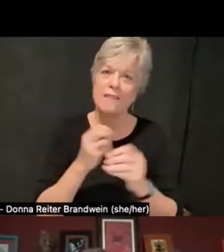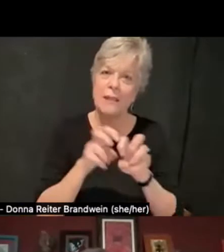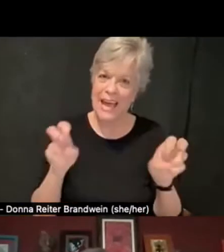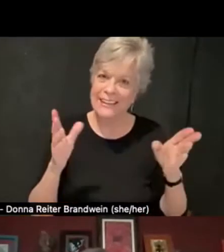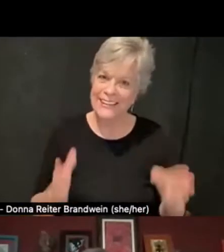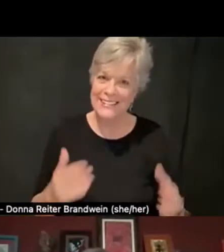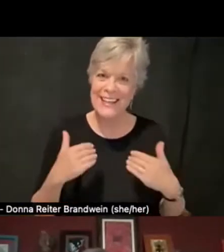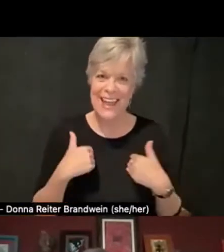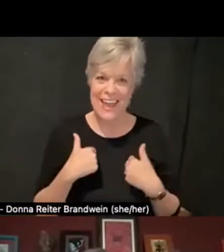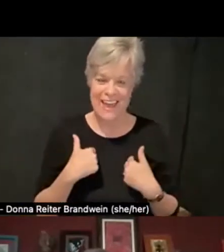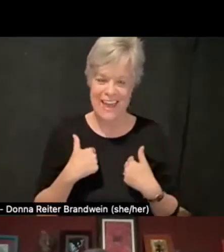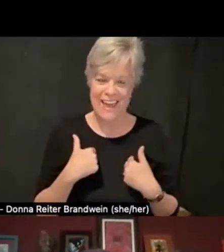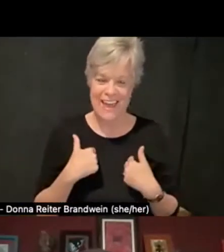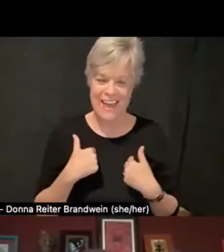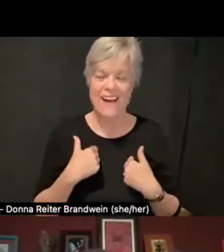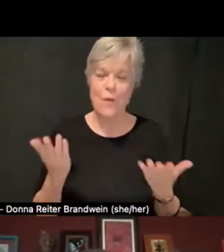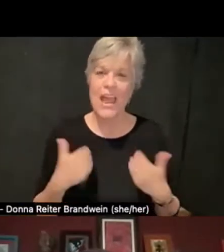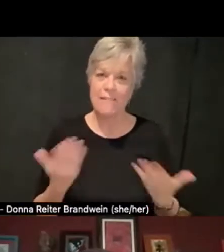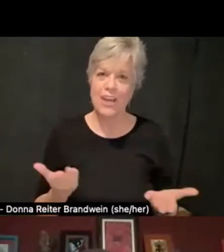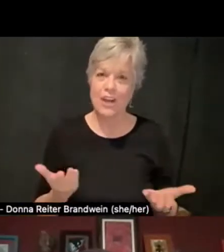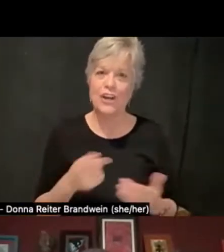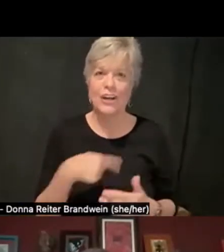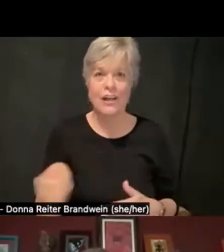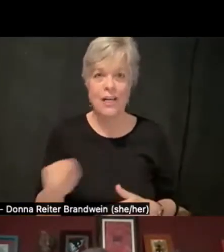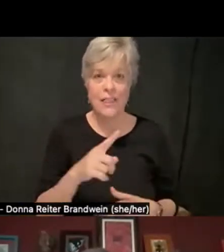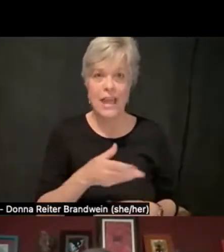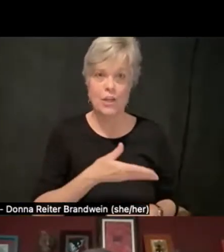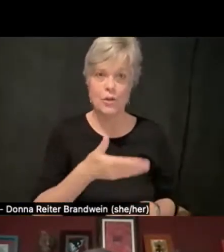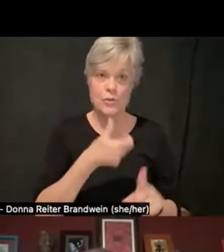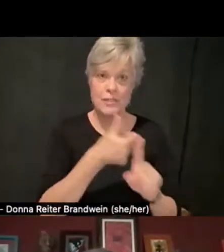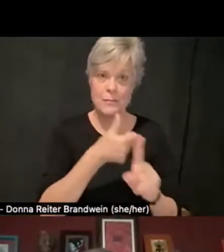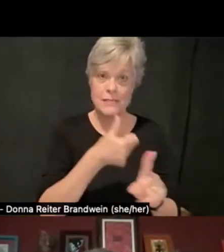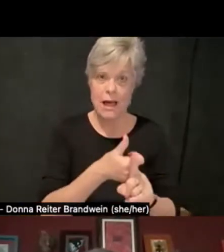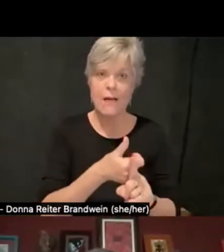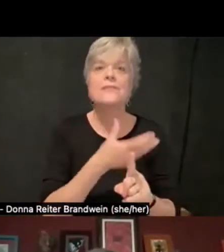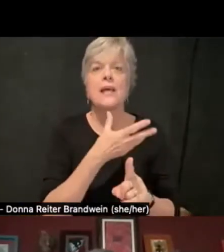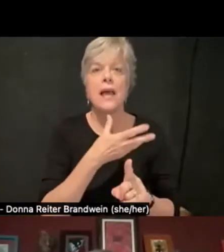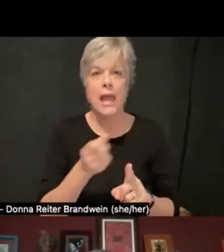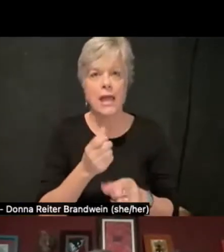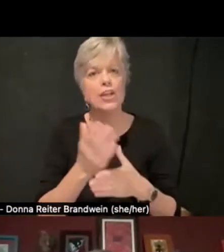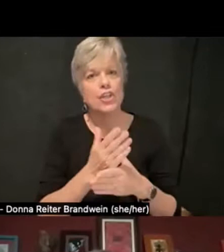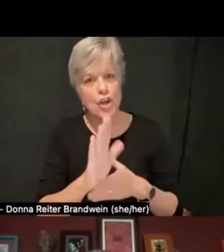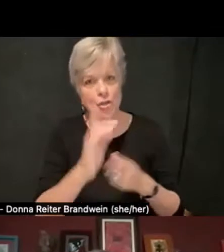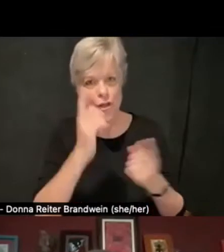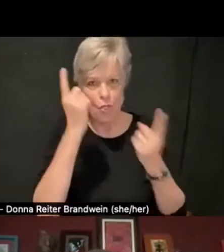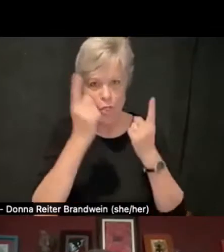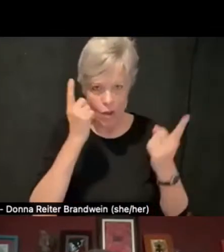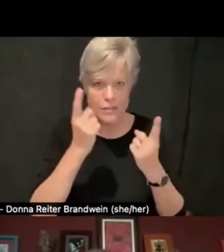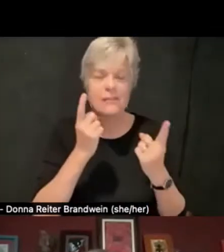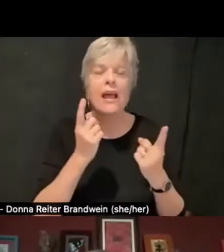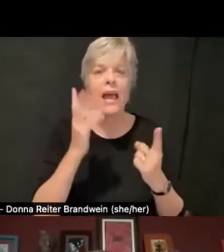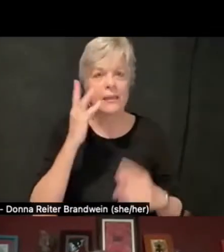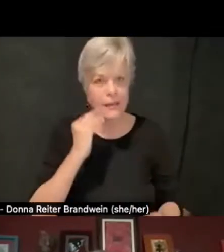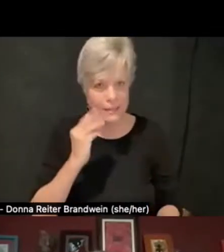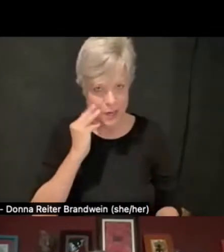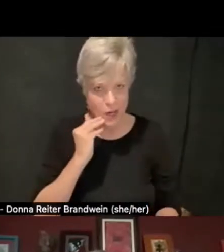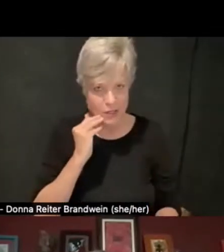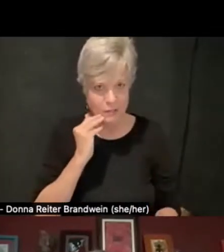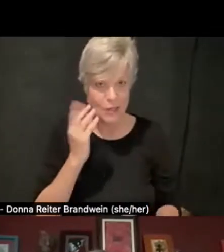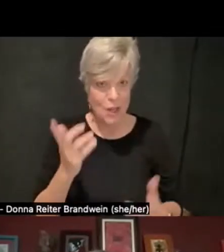and share their thoughts and experiences and insights on these questions. So do you wanna start off off, Julia?